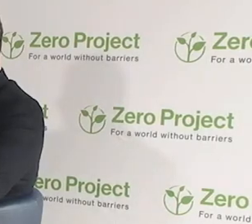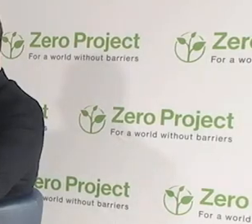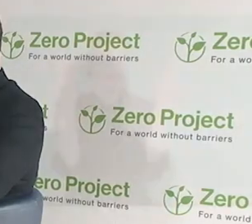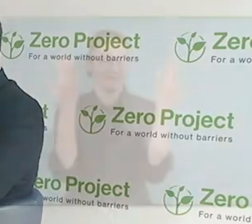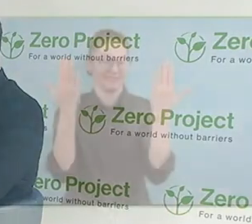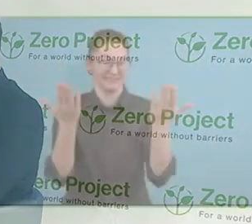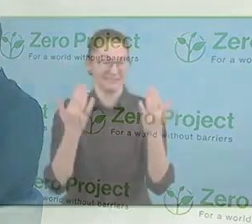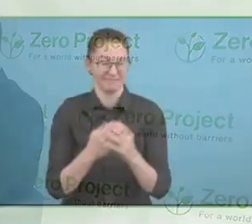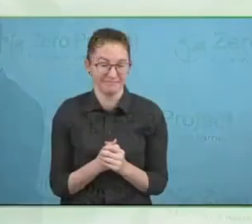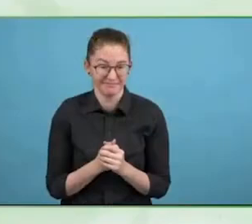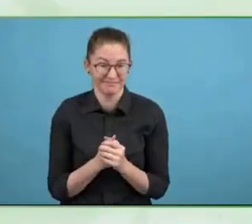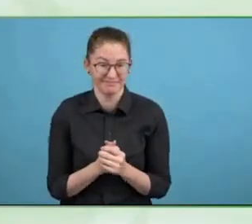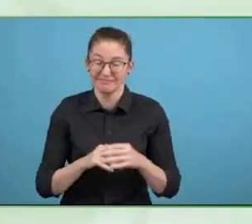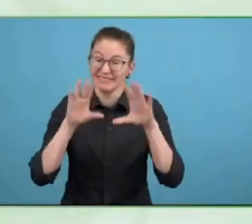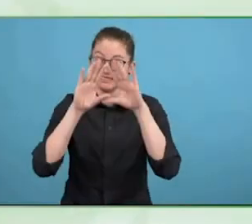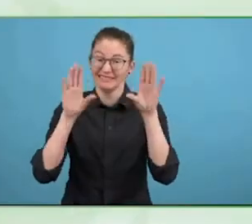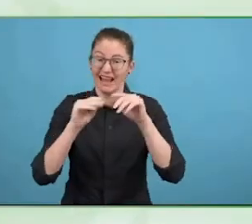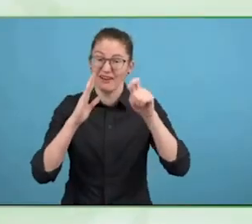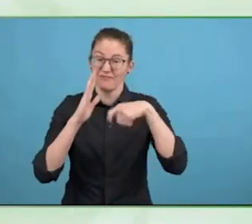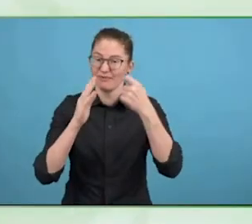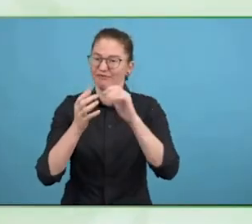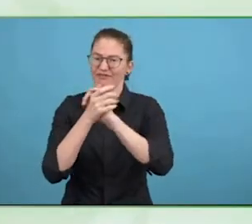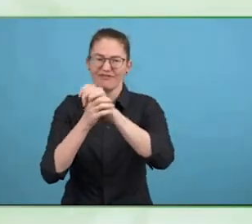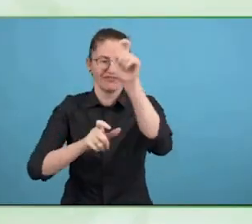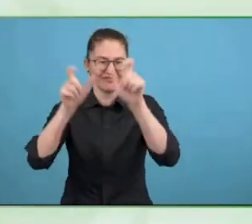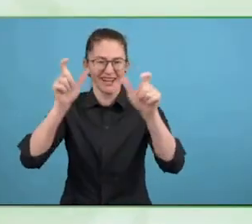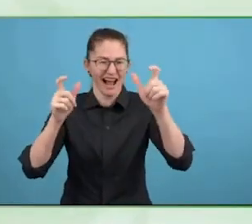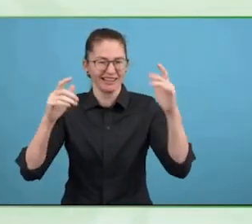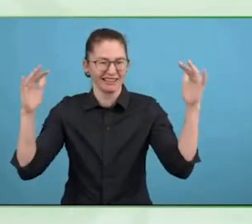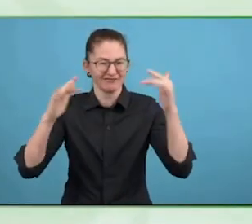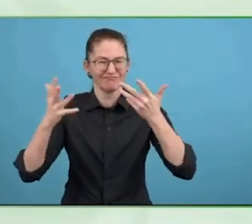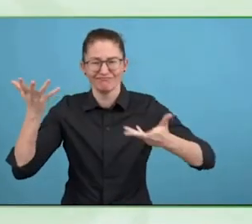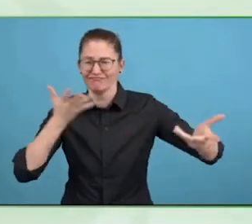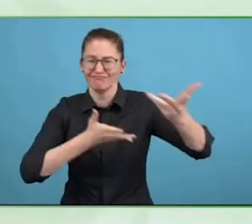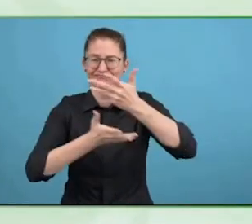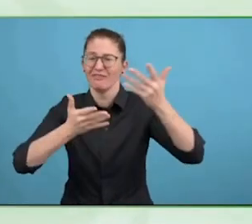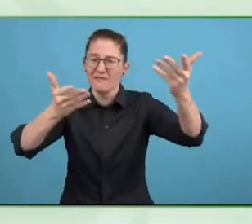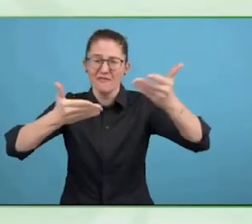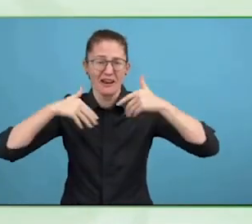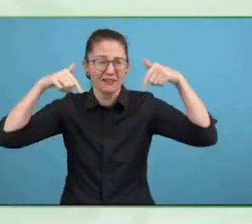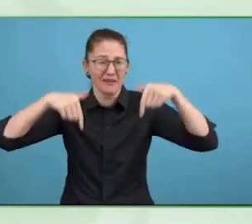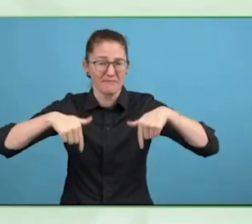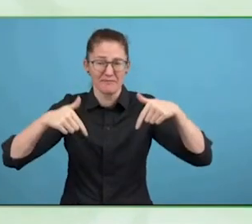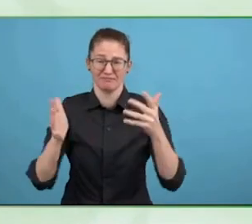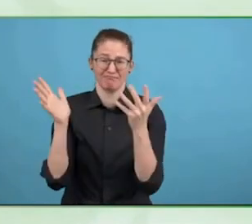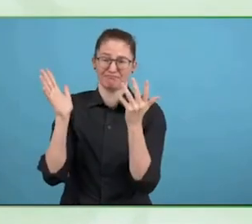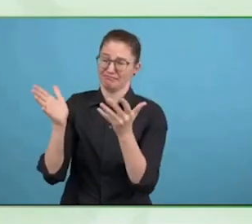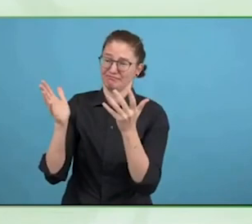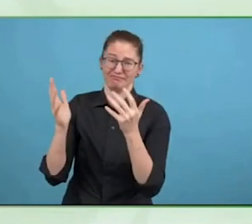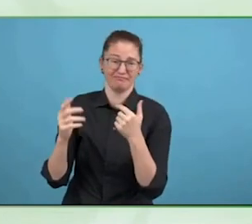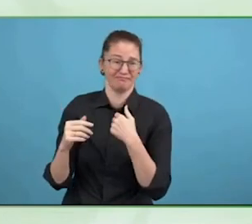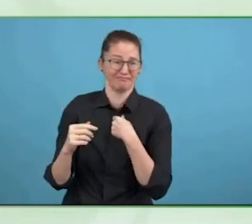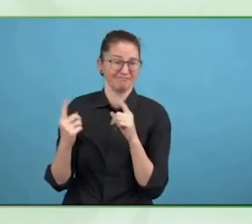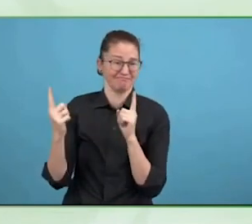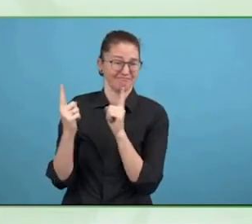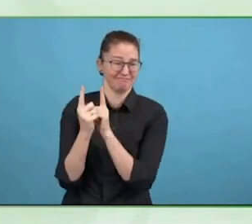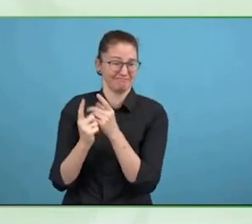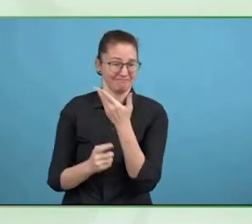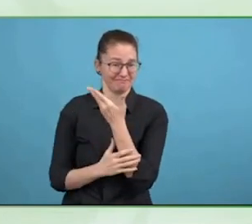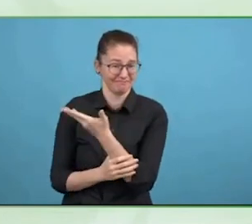I am 65 years old, wear a white shirt which matches my grey hair.